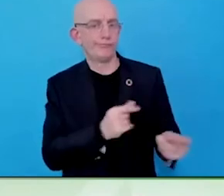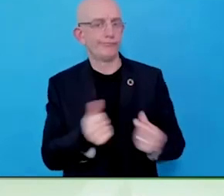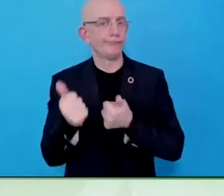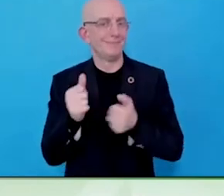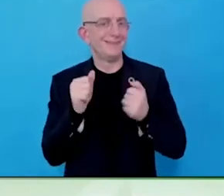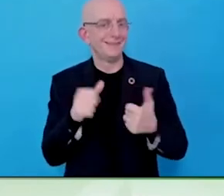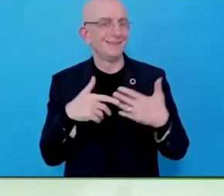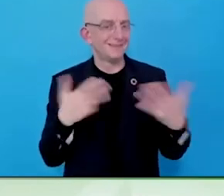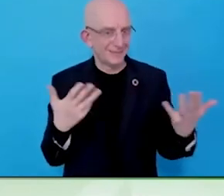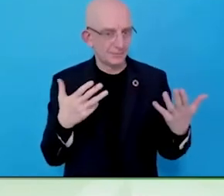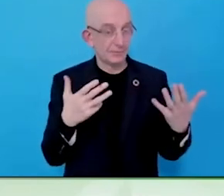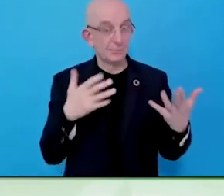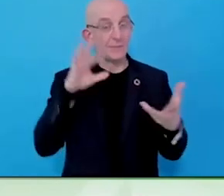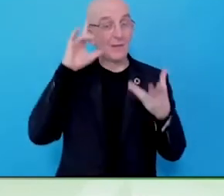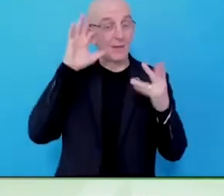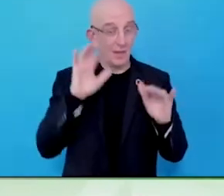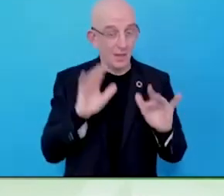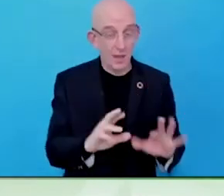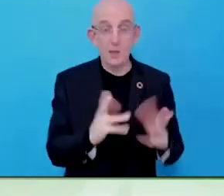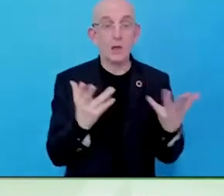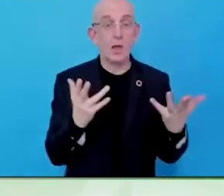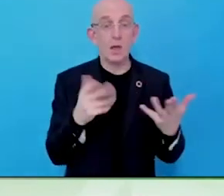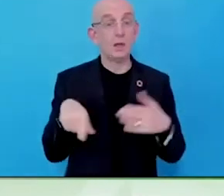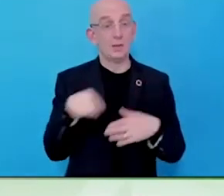The employer is the most important customer they have, you could argue.